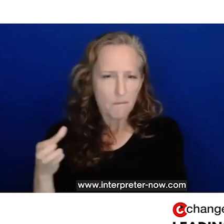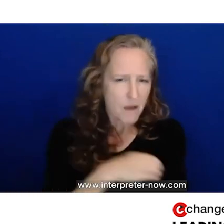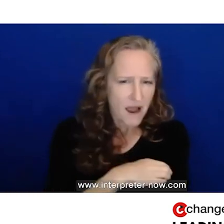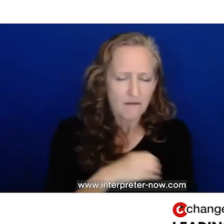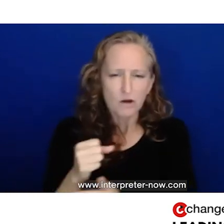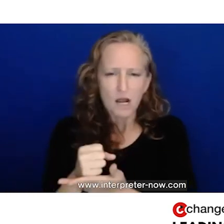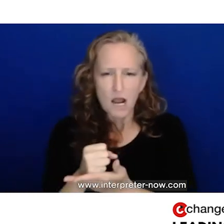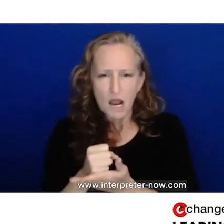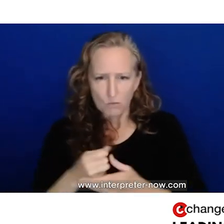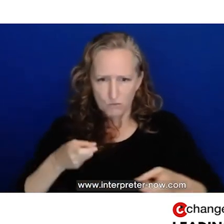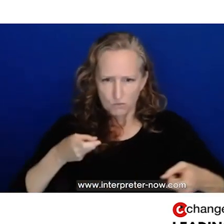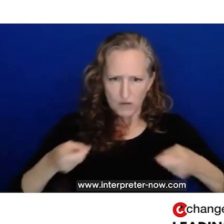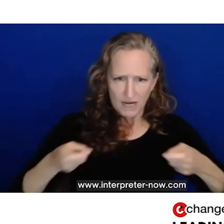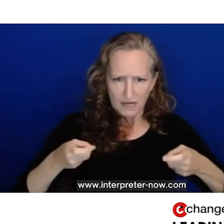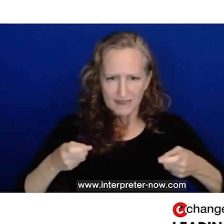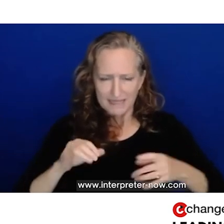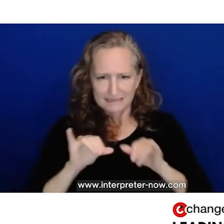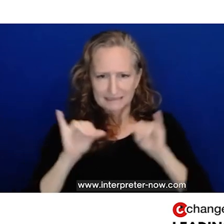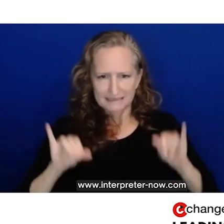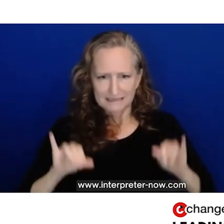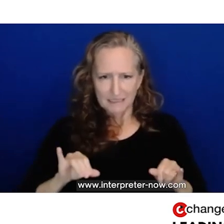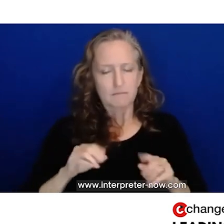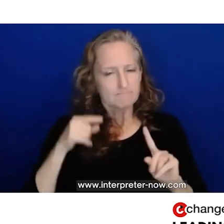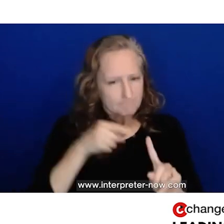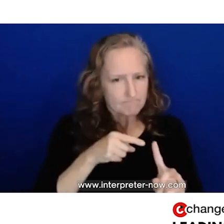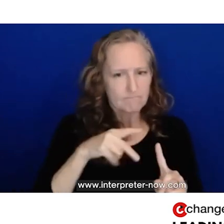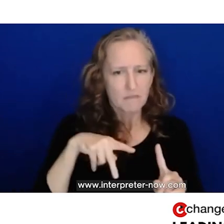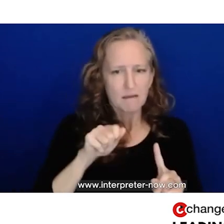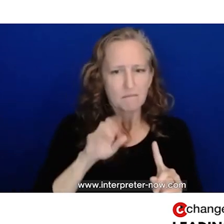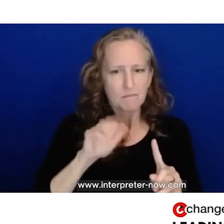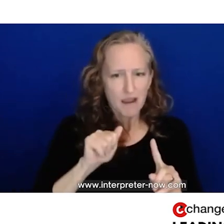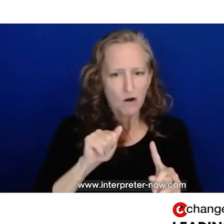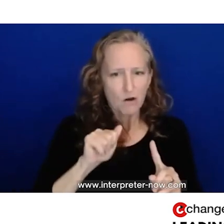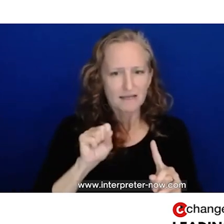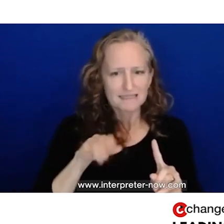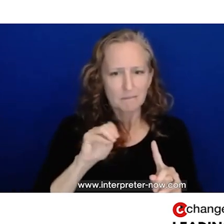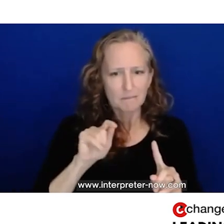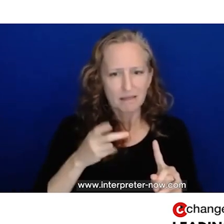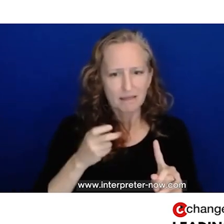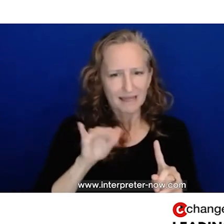much in charge of regulating our nervous system, especially our parasympathetic system. So